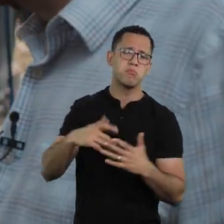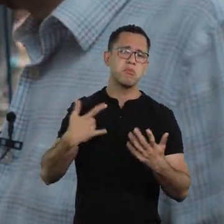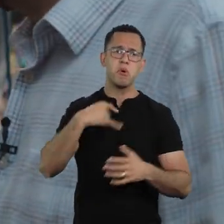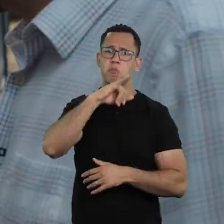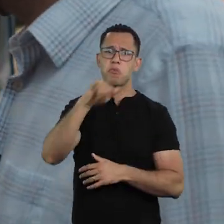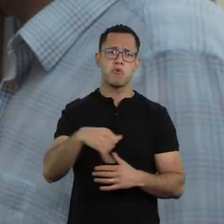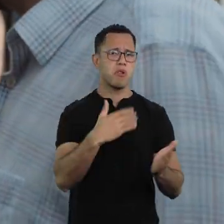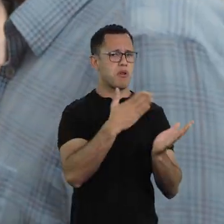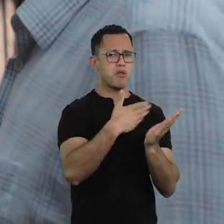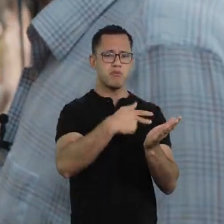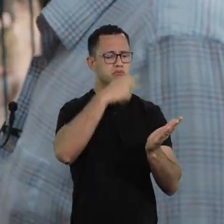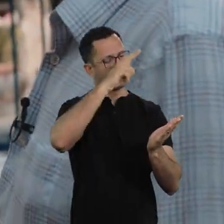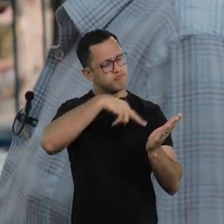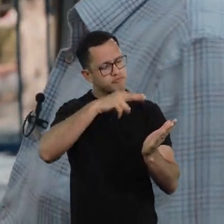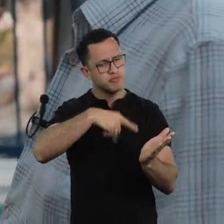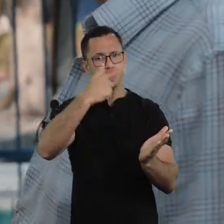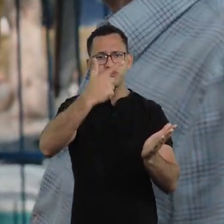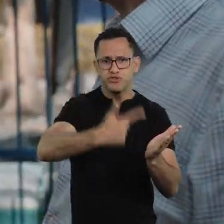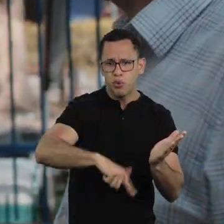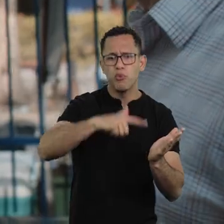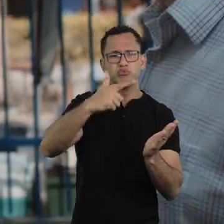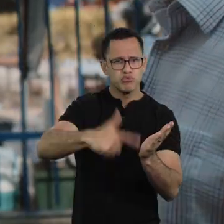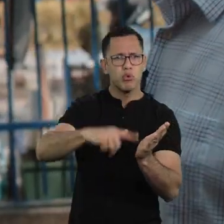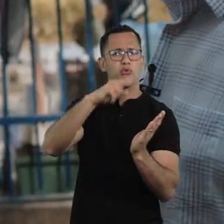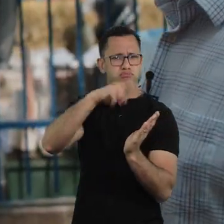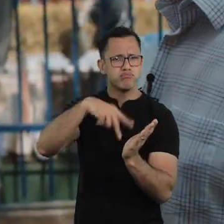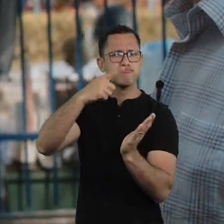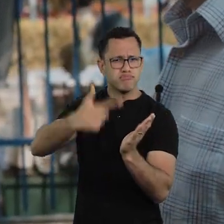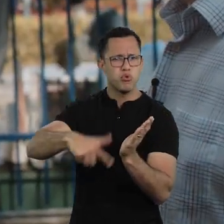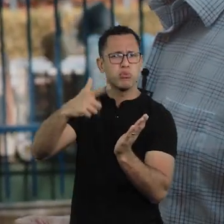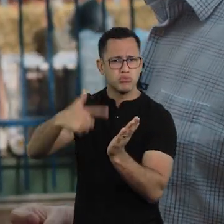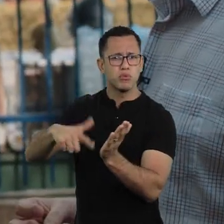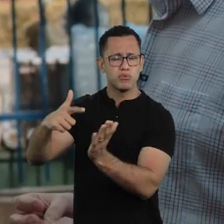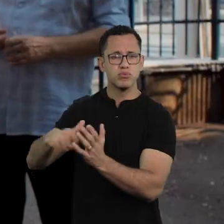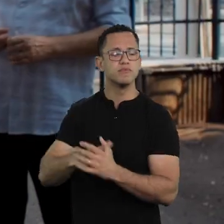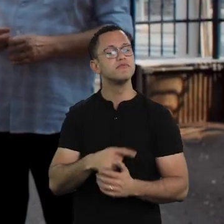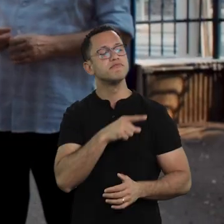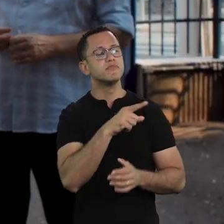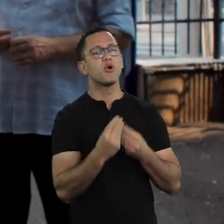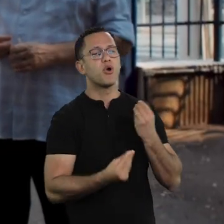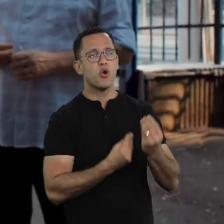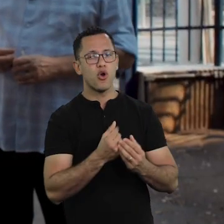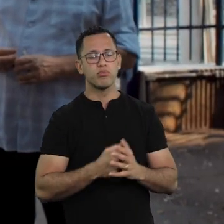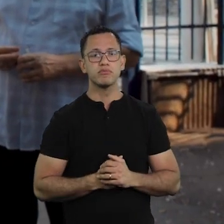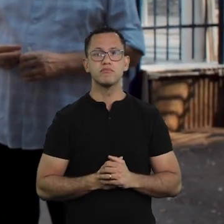I enjoyed rereading a lot. I reread a lot. What about you, did you feel any…?